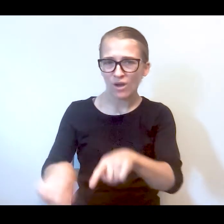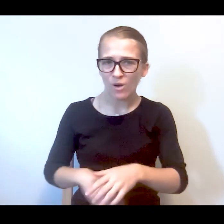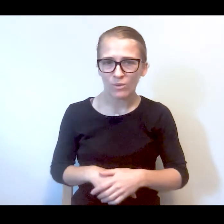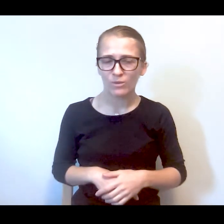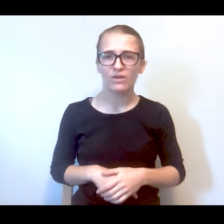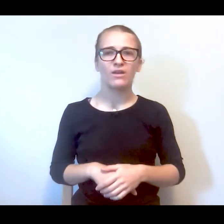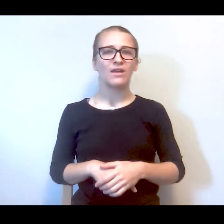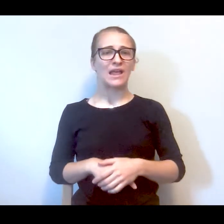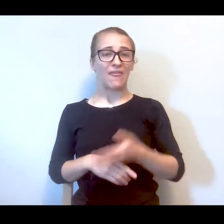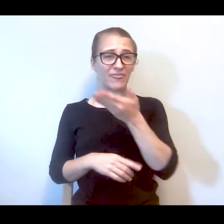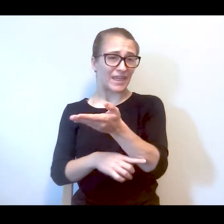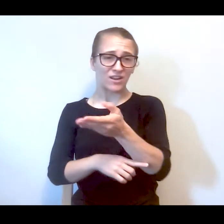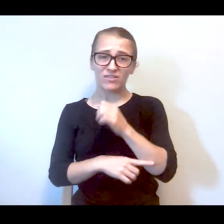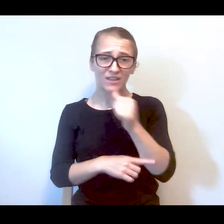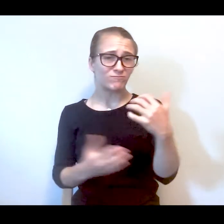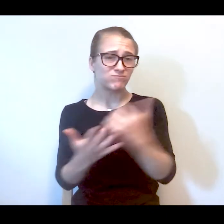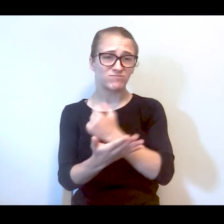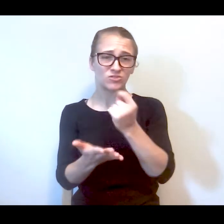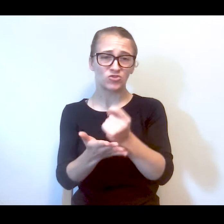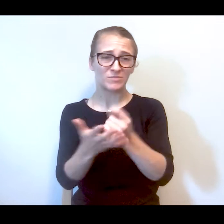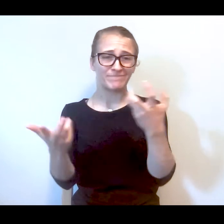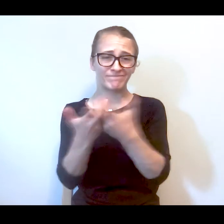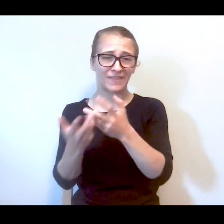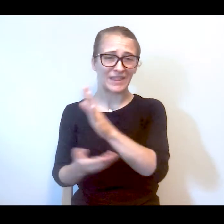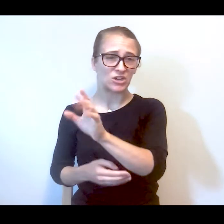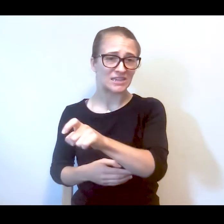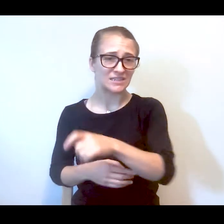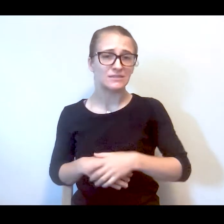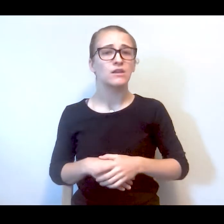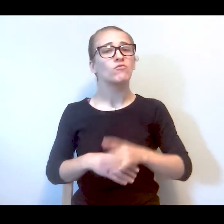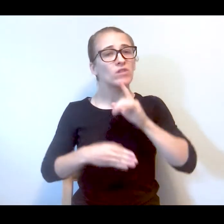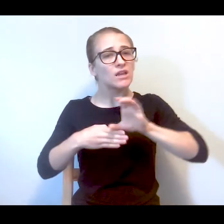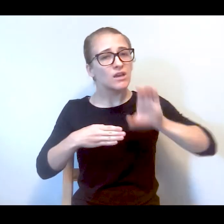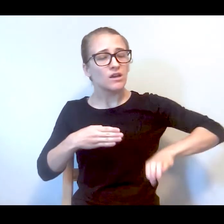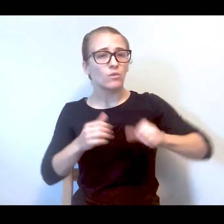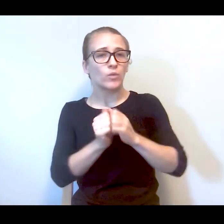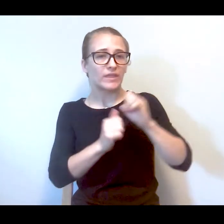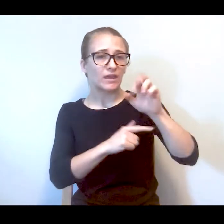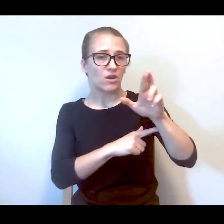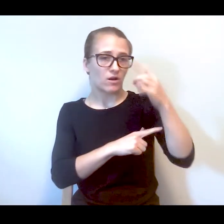unnecessarily and they don't really receive any treatment. So the consequence of being in an ER particularly